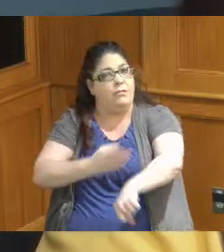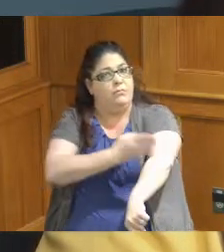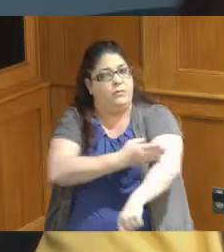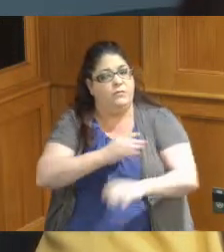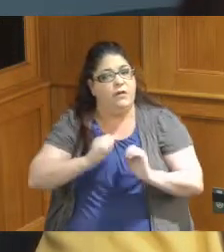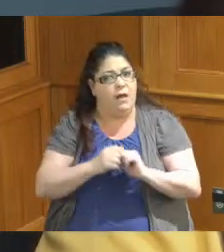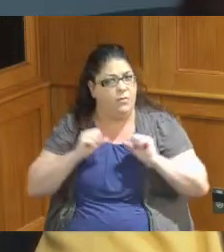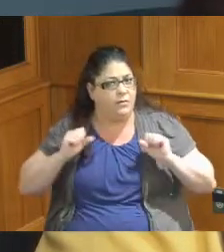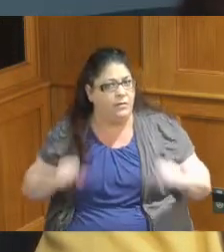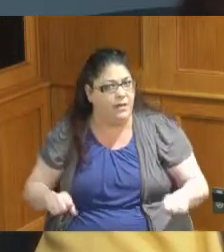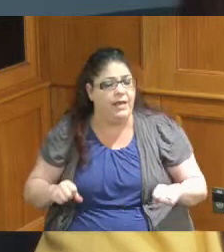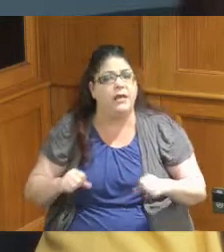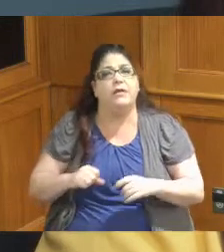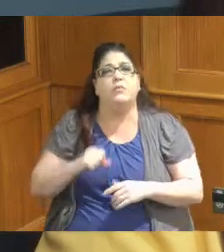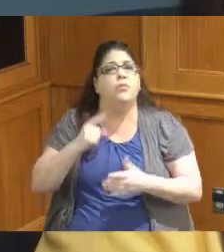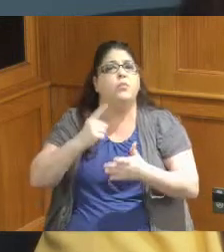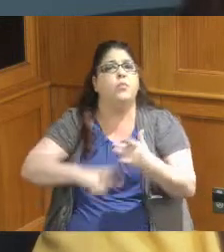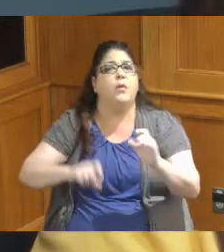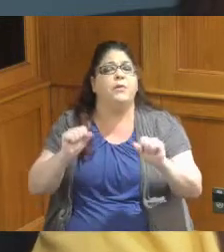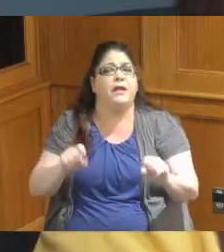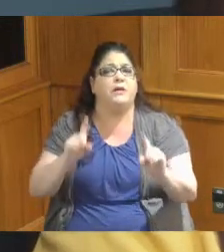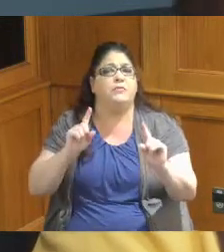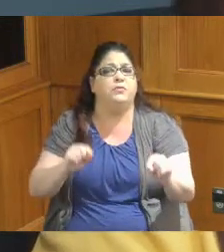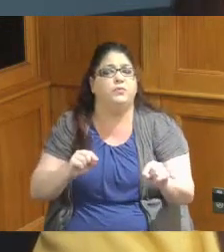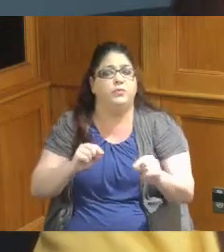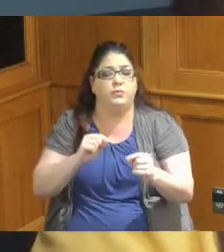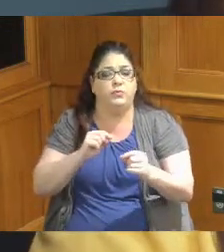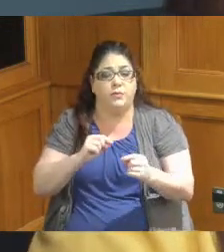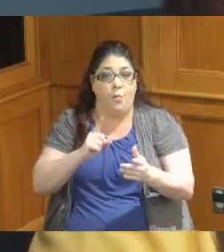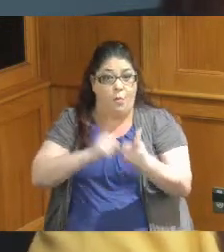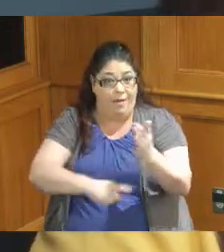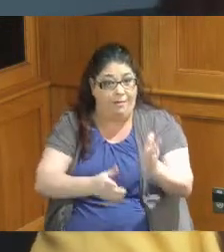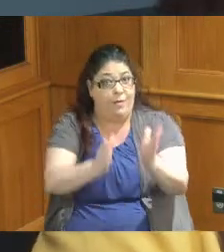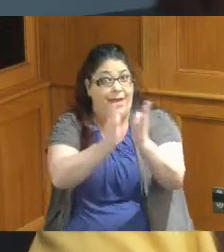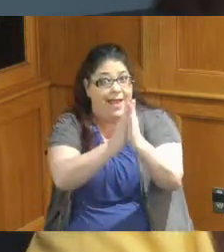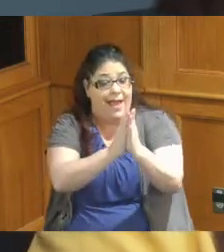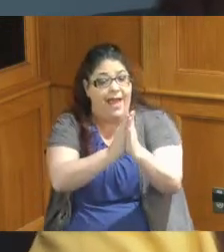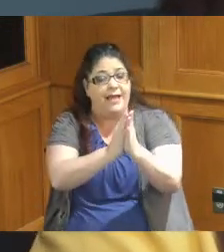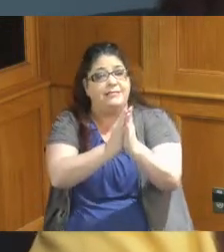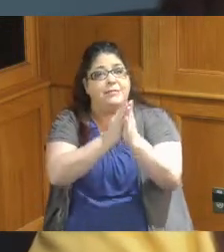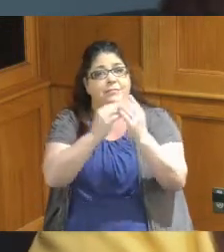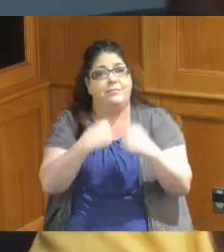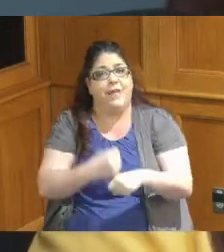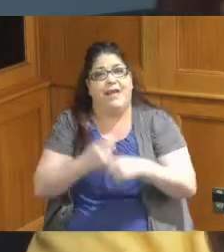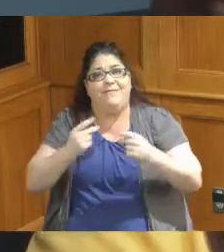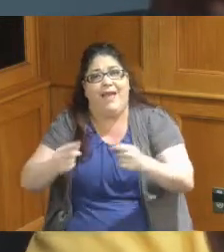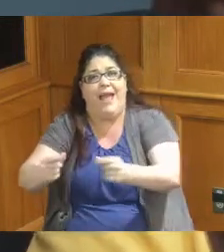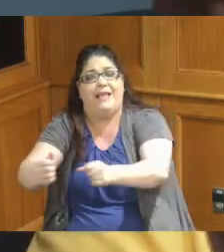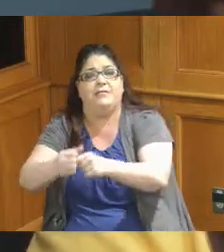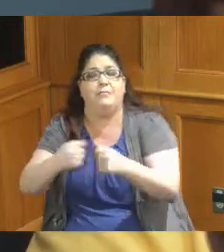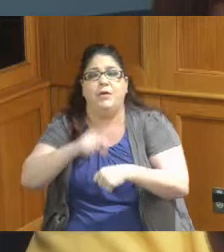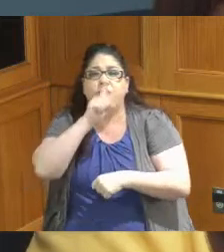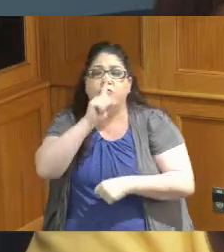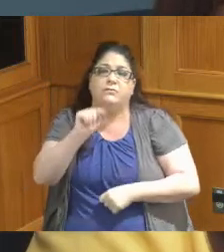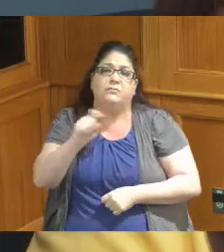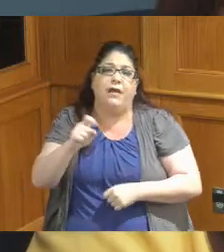or not we can streamline what's being asked so we don't end up in the taxpayers of course don't end